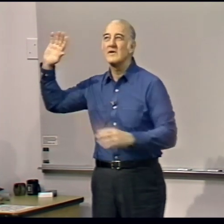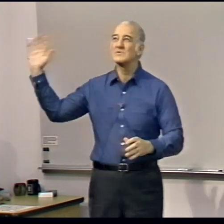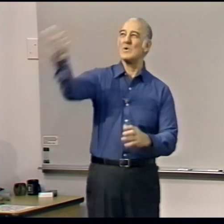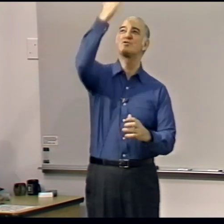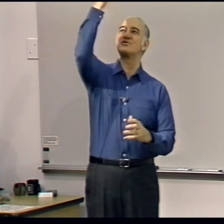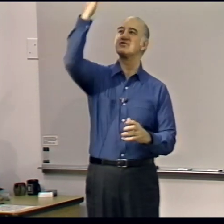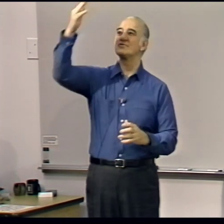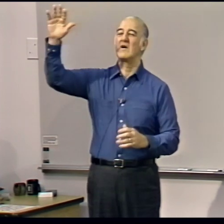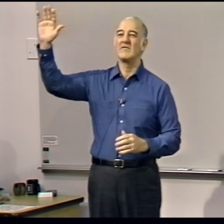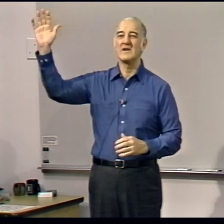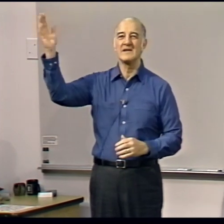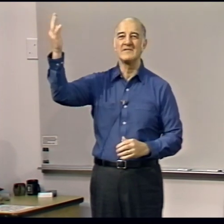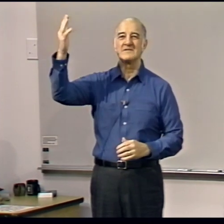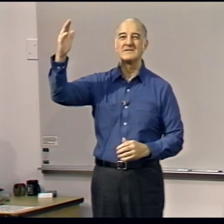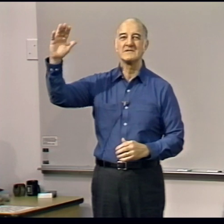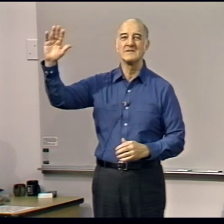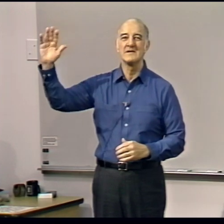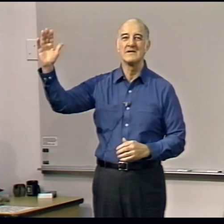The swish of leaves